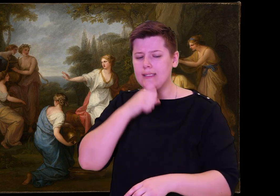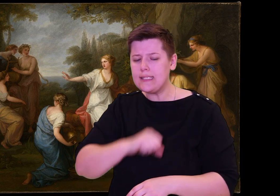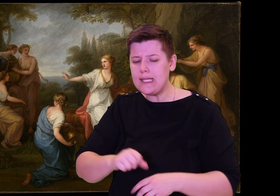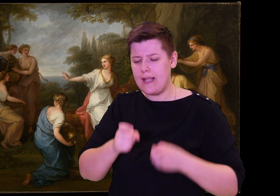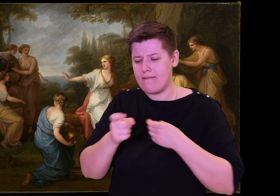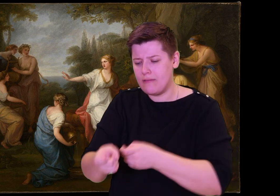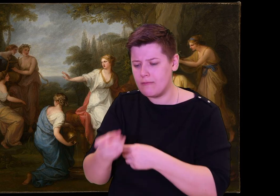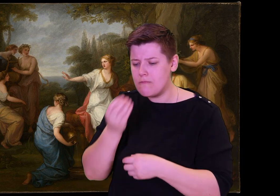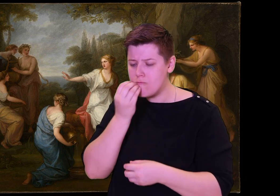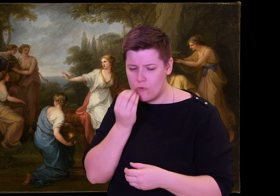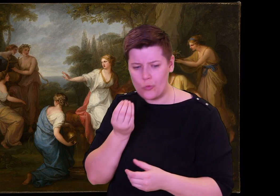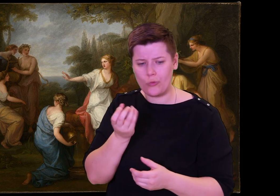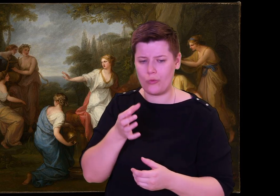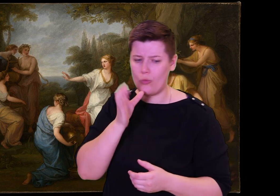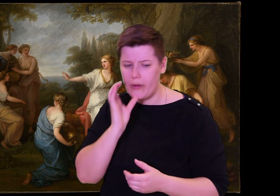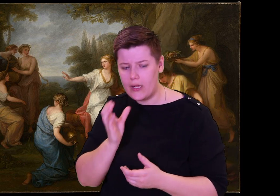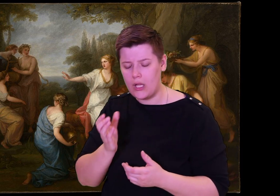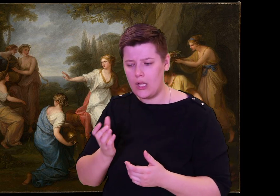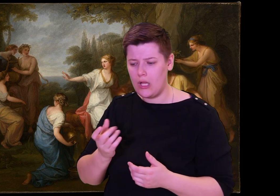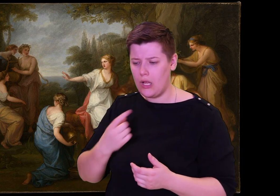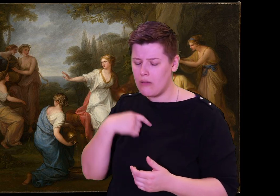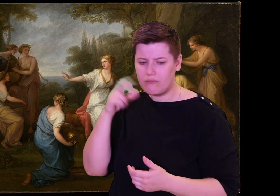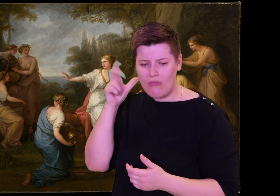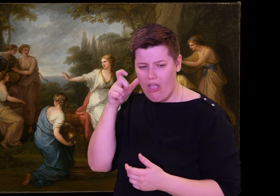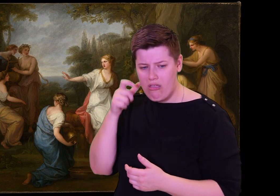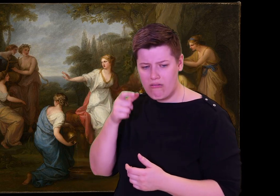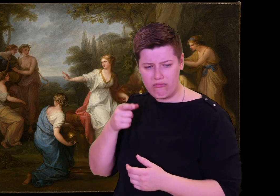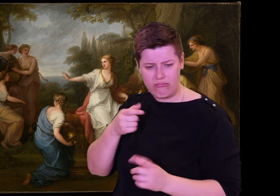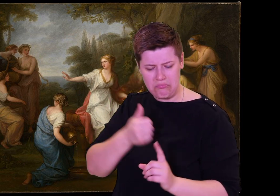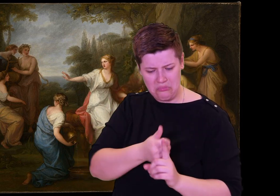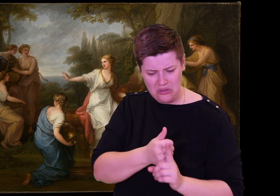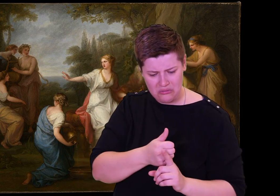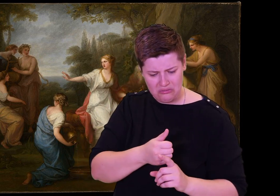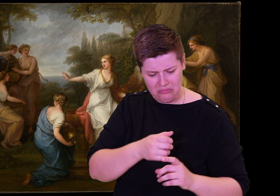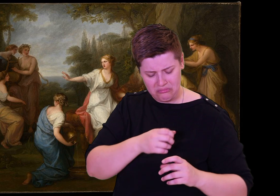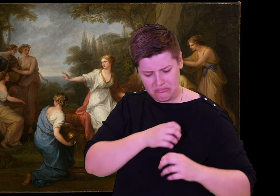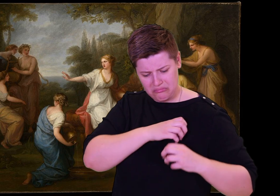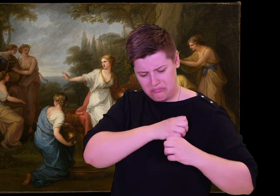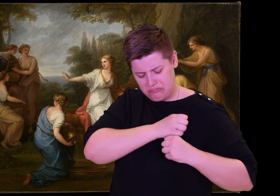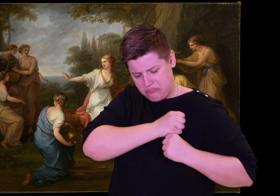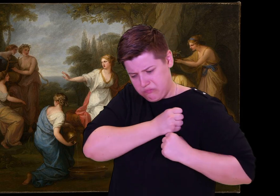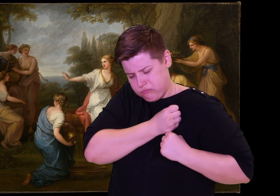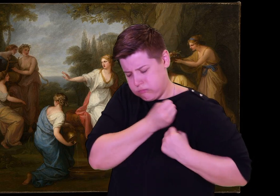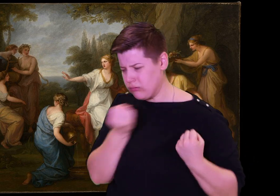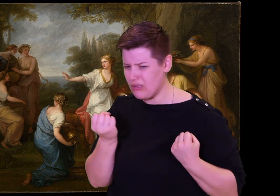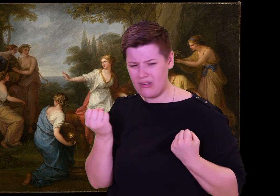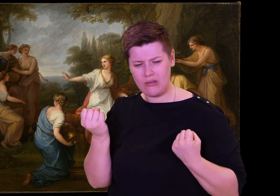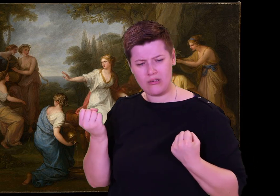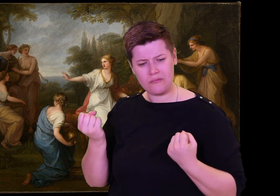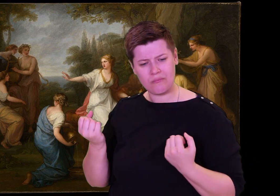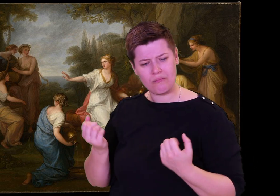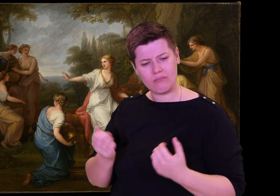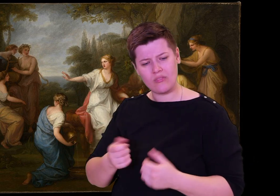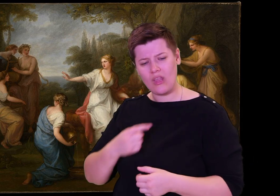that gods have blocked his path home. But I am sure that he is not yet dead.